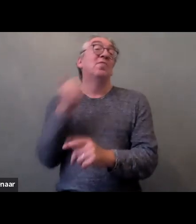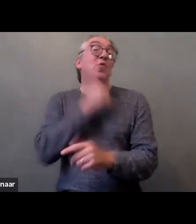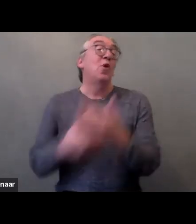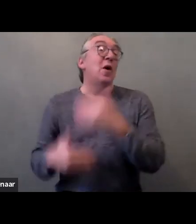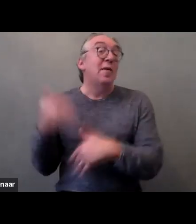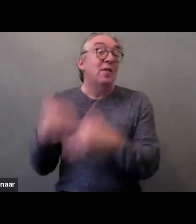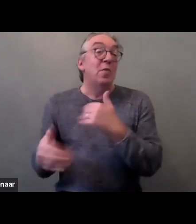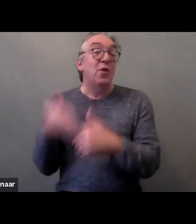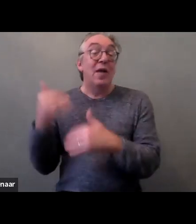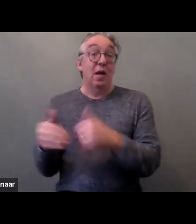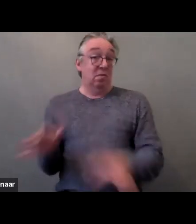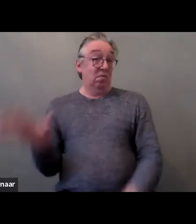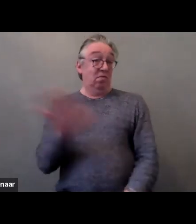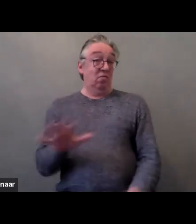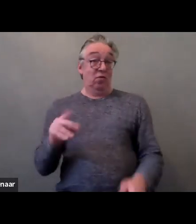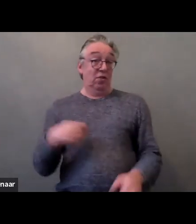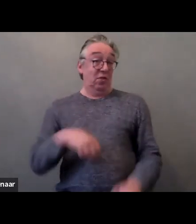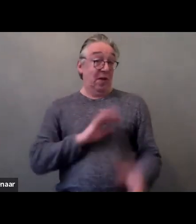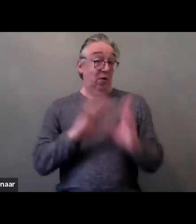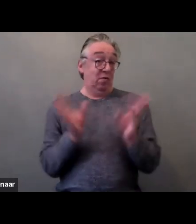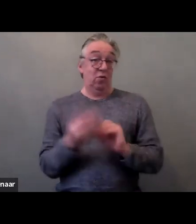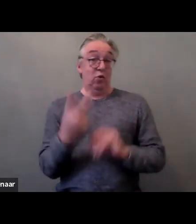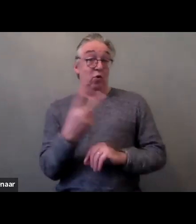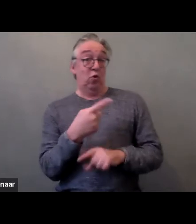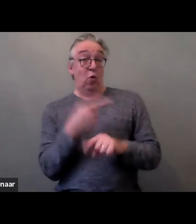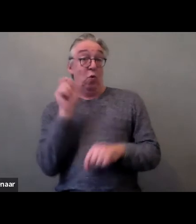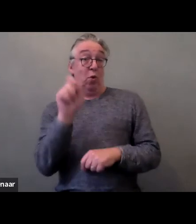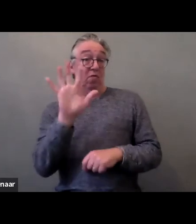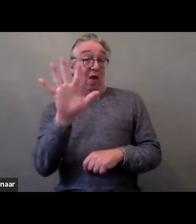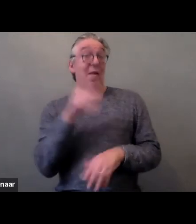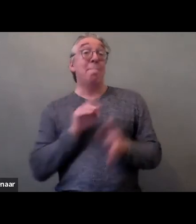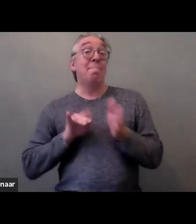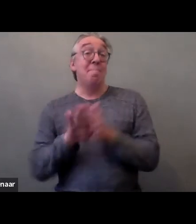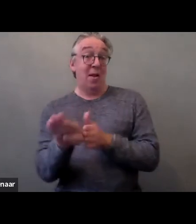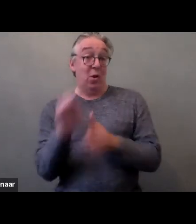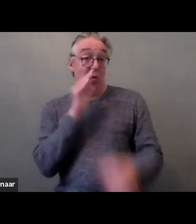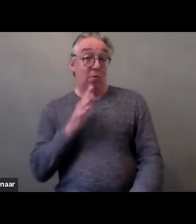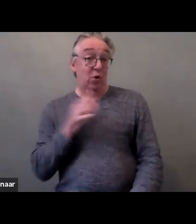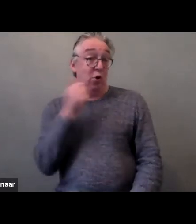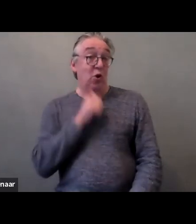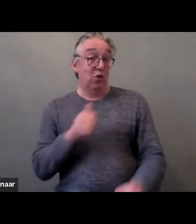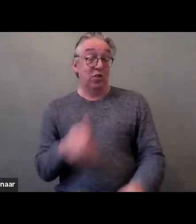a population of 2.5 million citizens. CERMI Women's Foundation takes as its main reference